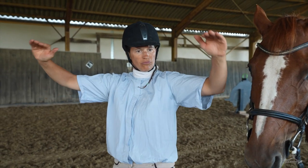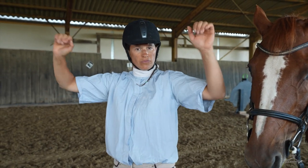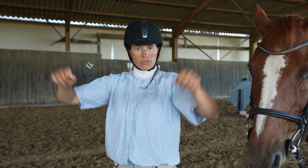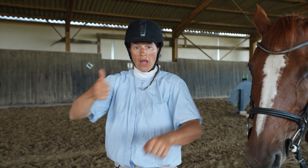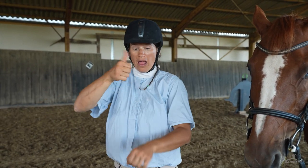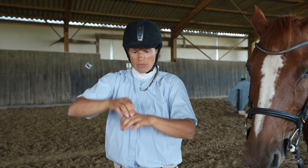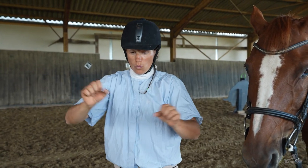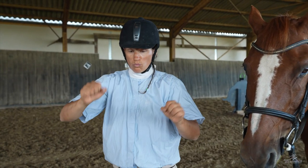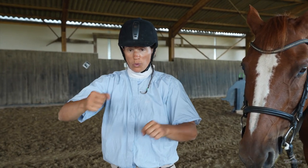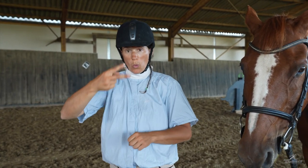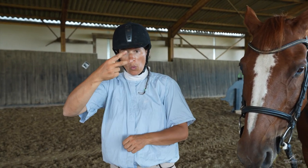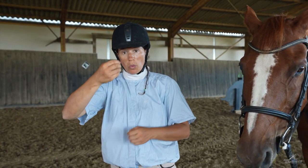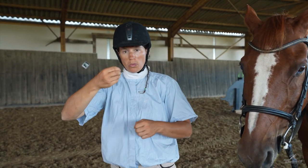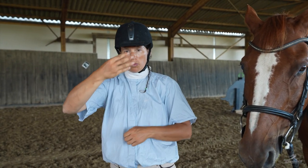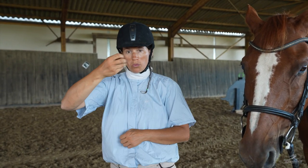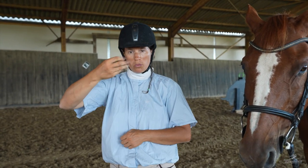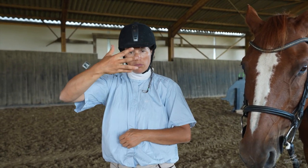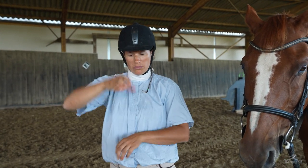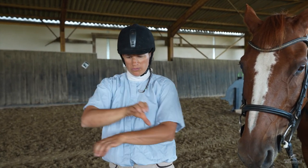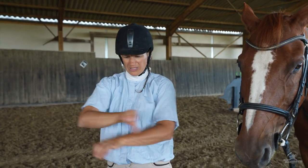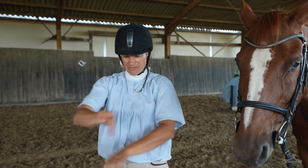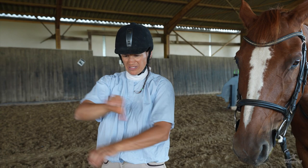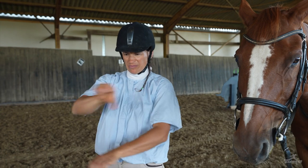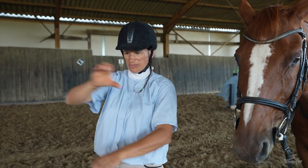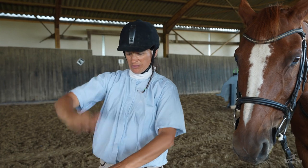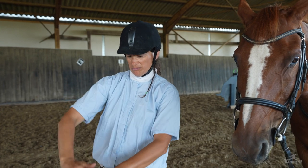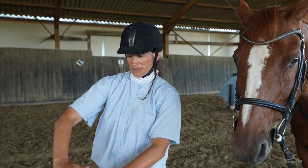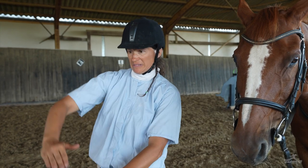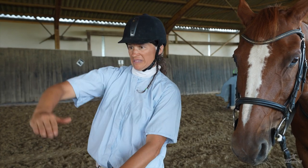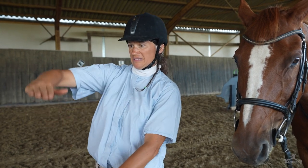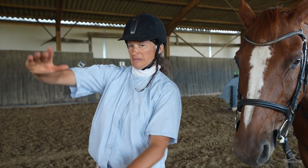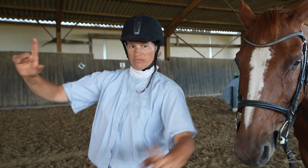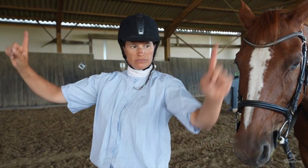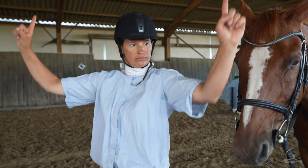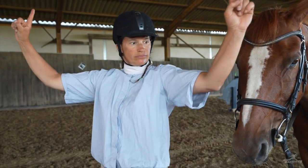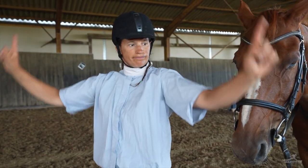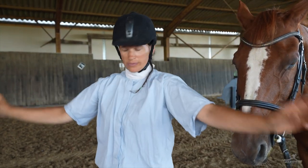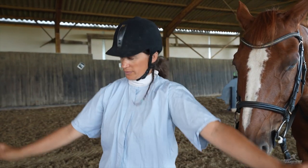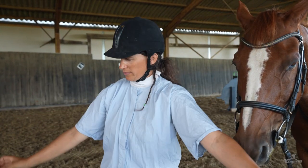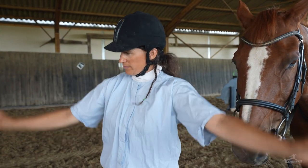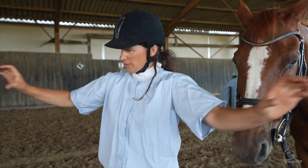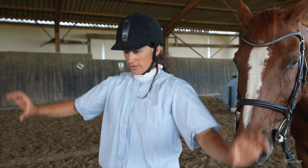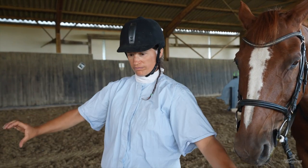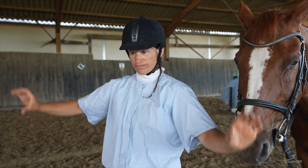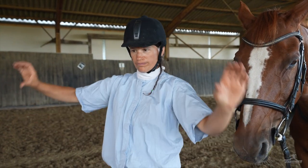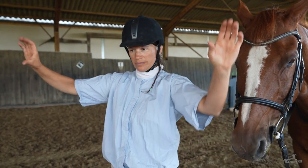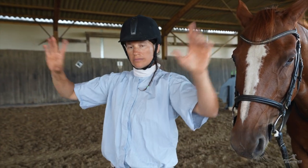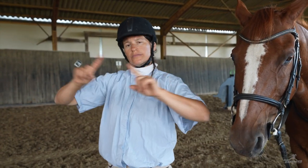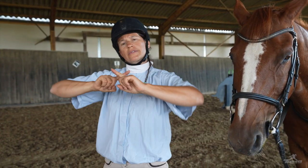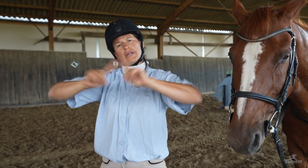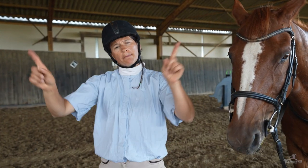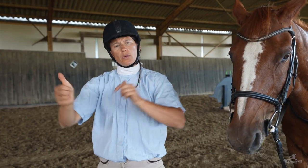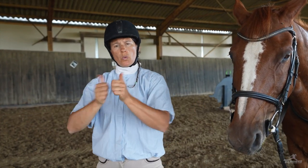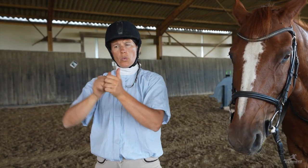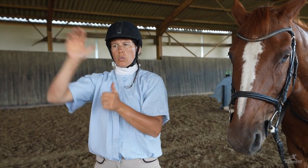can have even higher levels, up to Level 4.